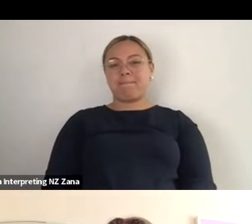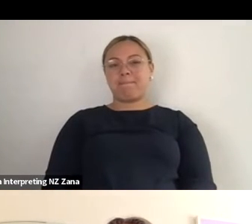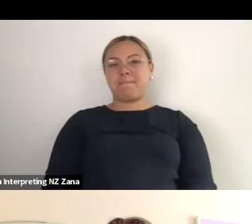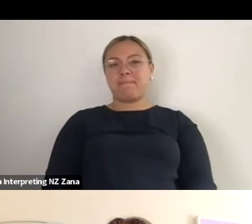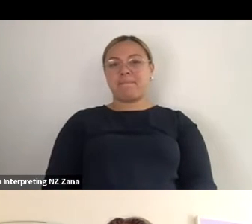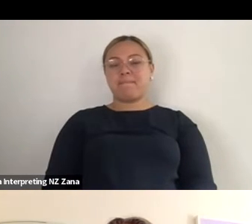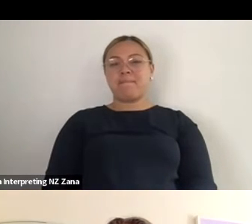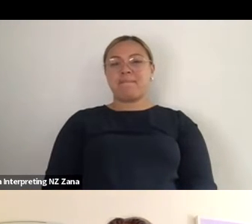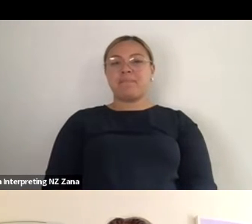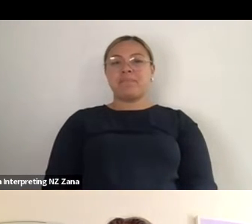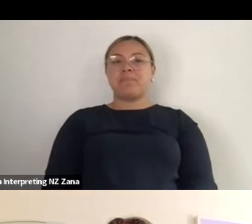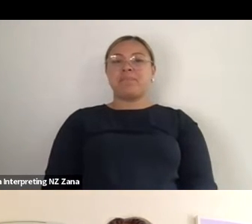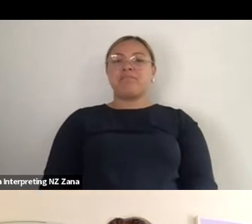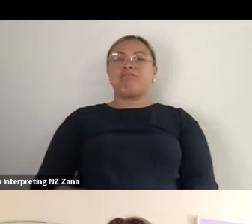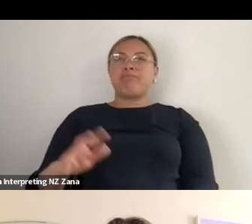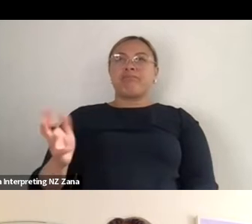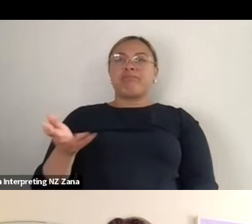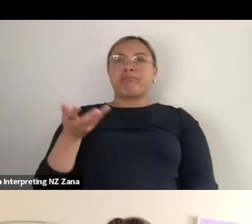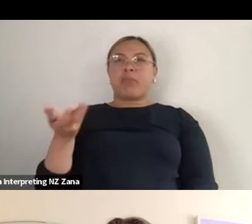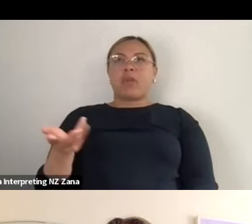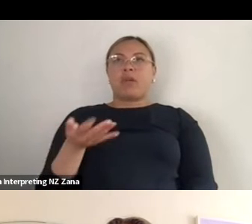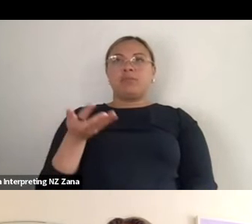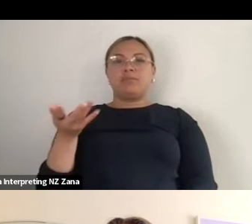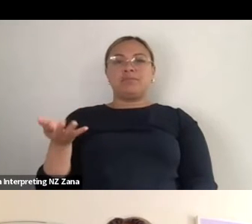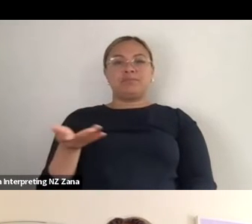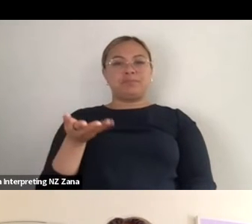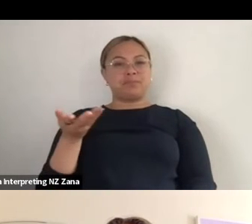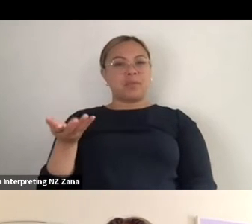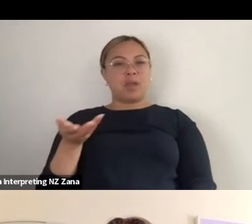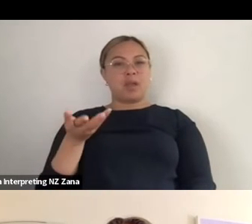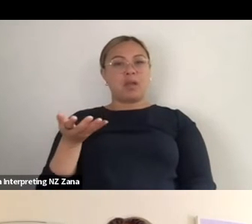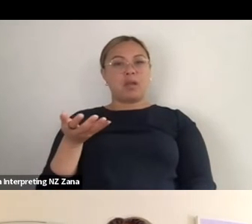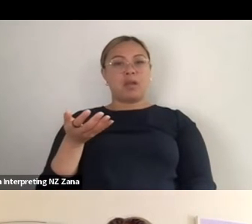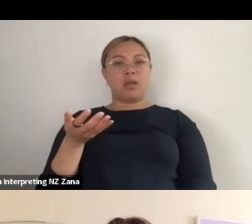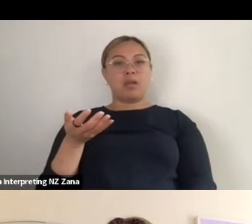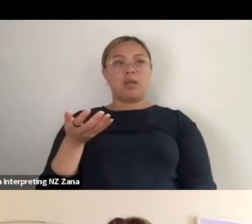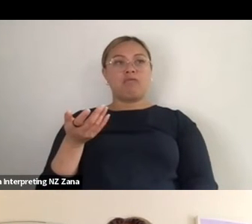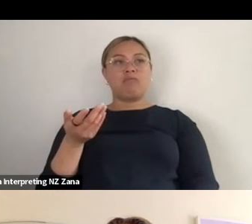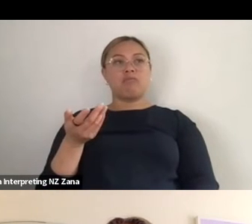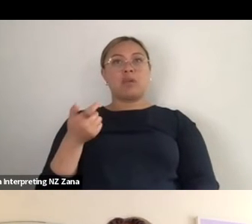being- when you end up having to be the first doing something, quite often then